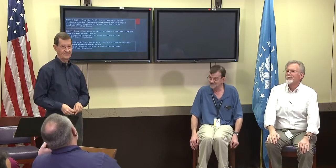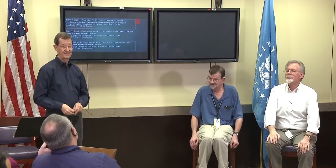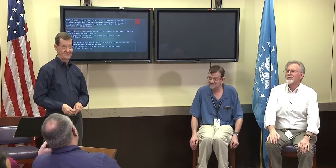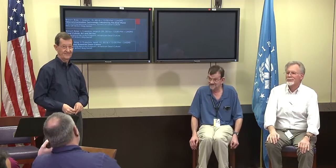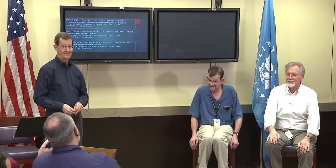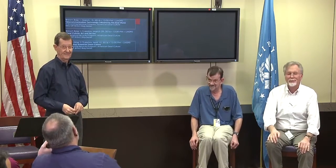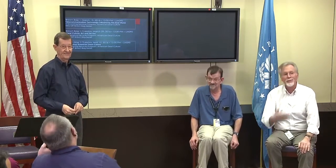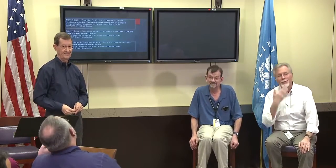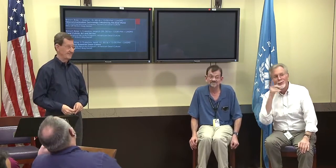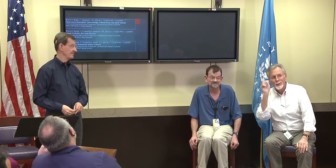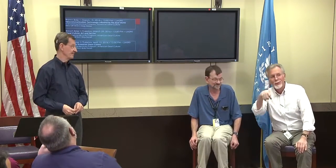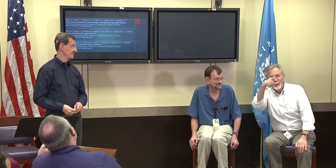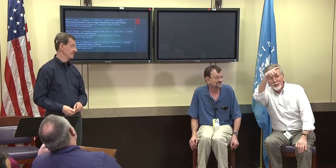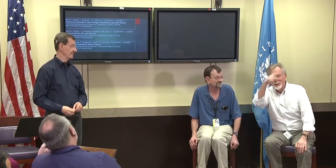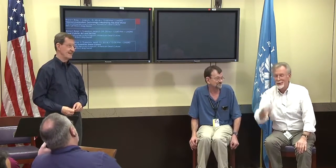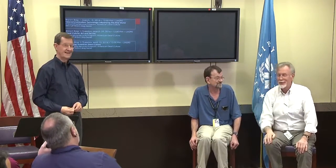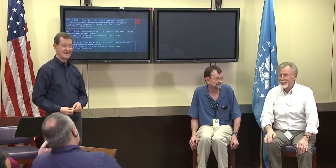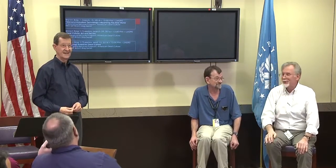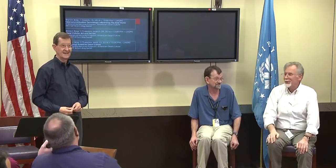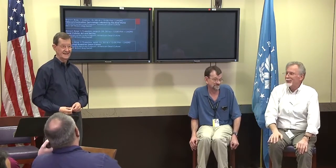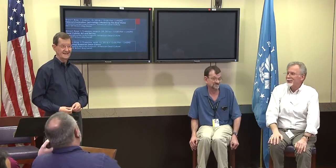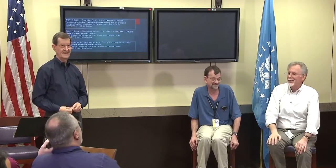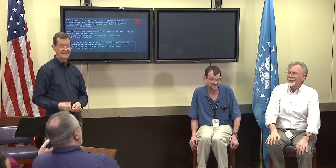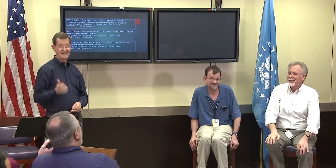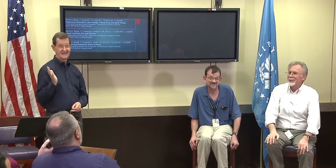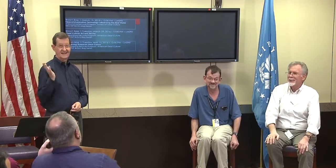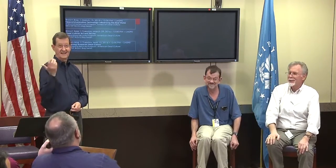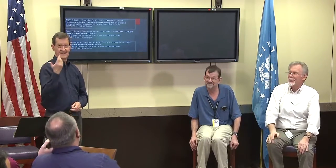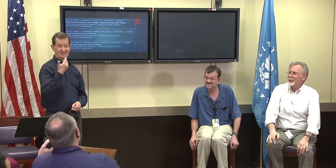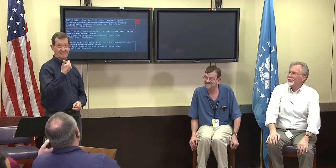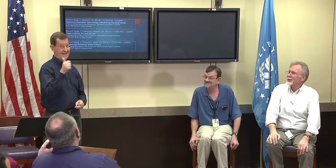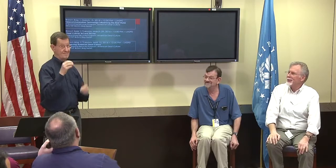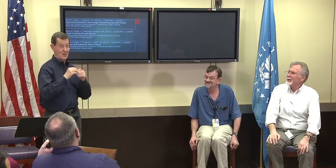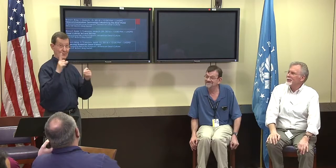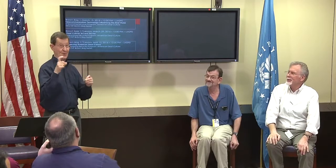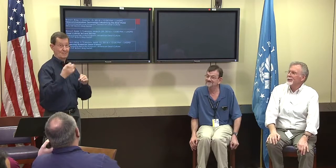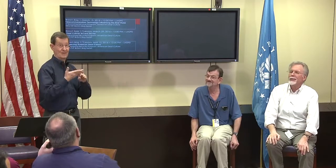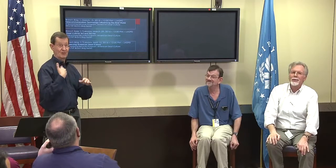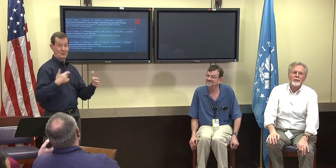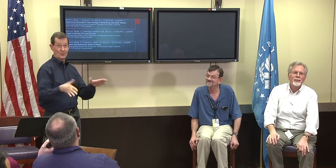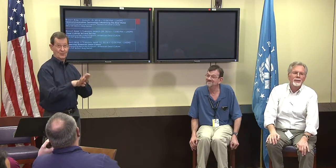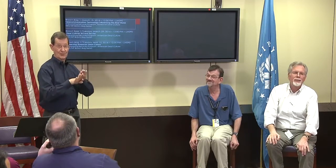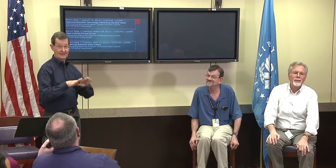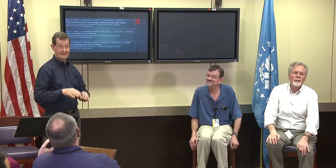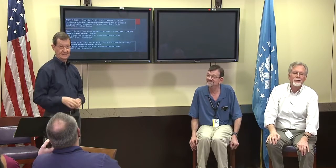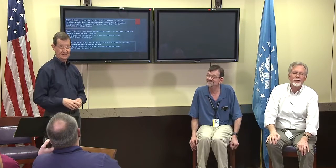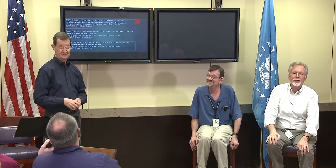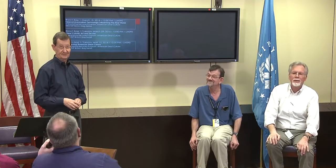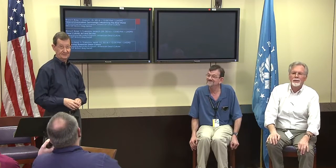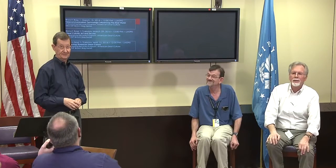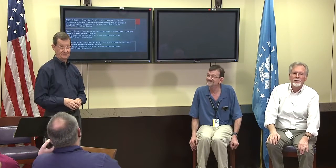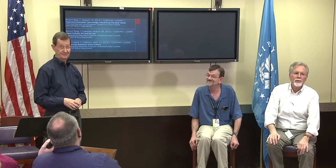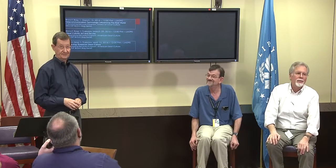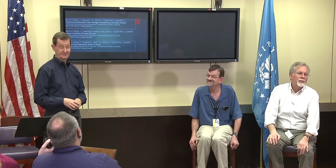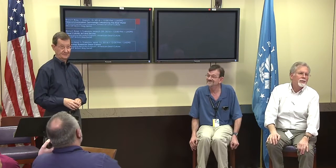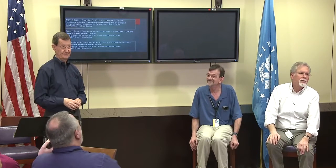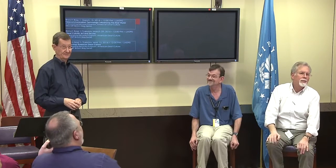on a video communication. But that's a really good point. Thanks for bringing that up. Alex speaking .